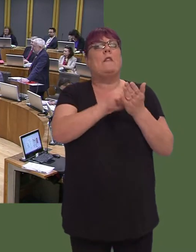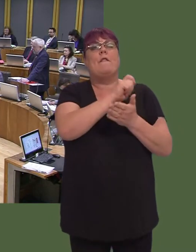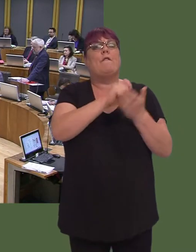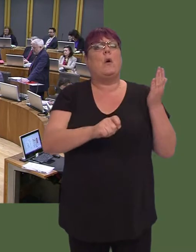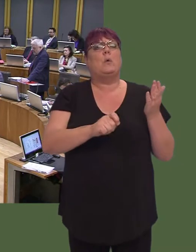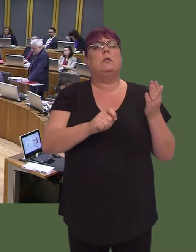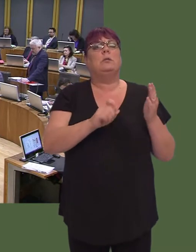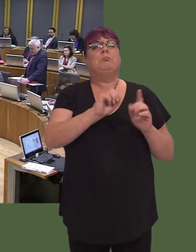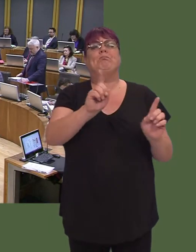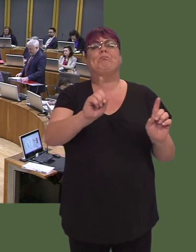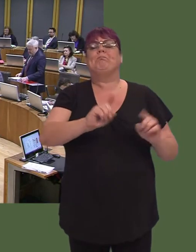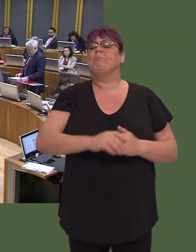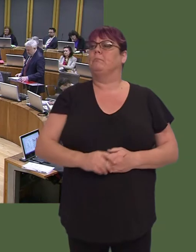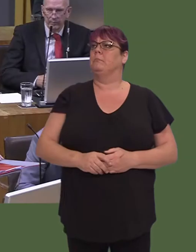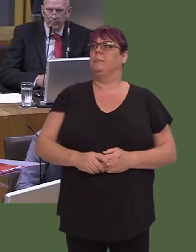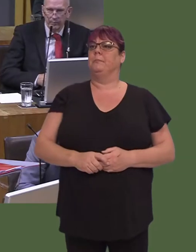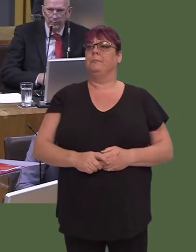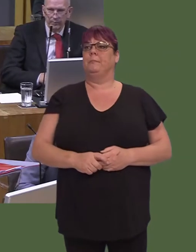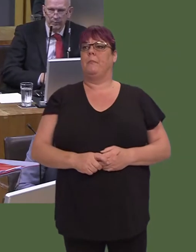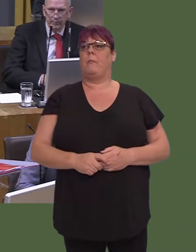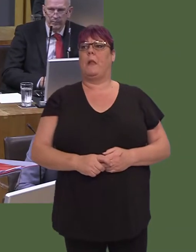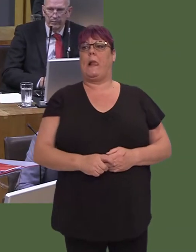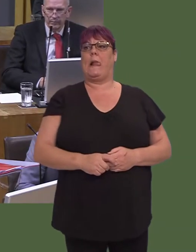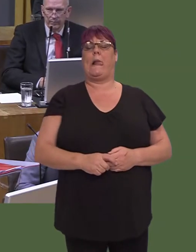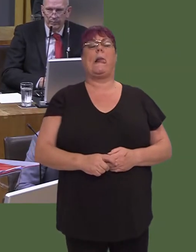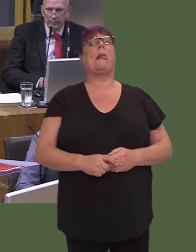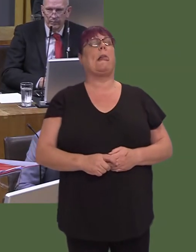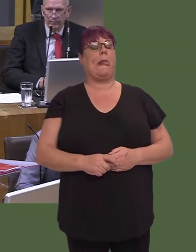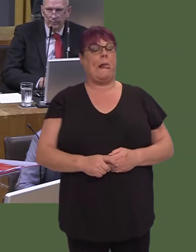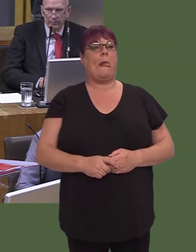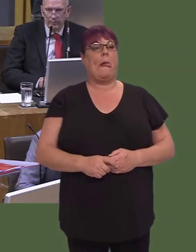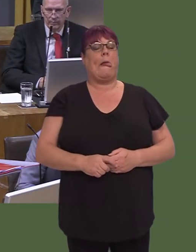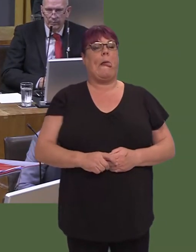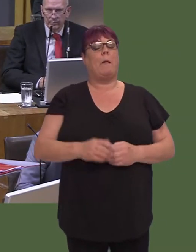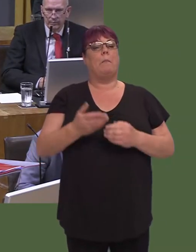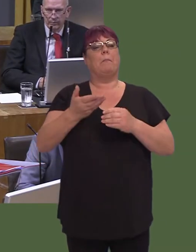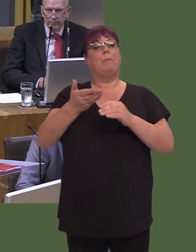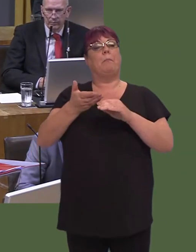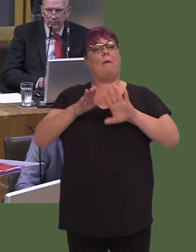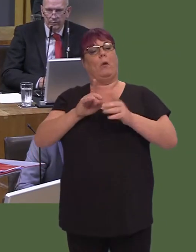Carwyn Jones AM: A gaf i ddechrau drwy ategu ac ymuno ag ef ynglyn ‚'r newyddion drwg